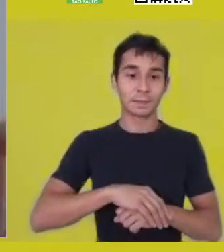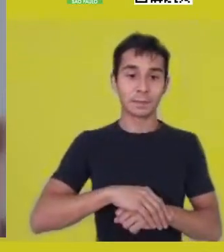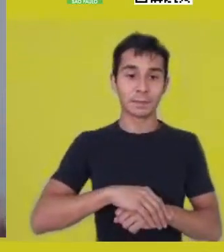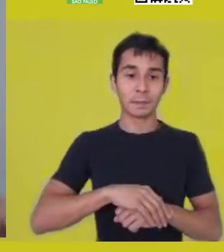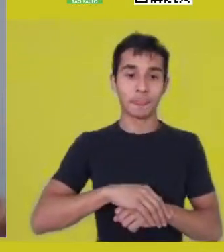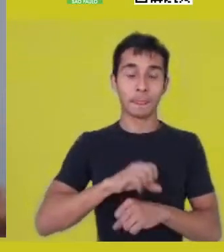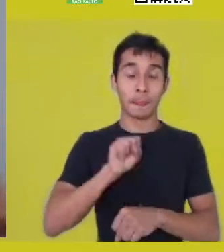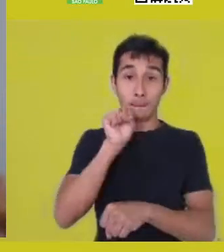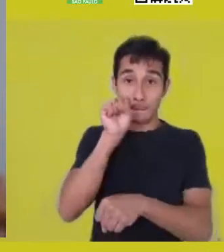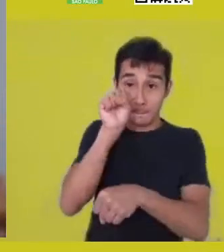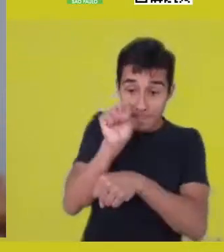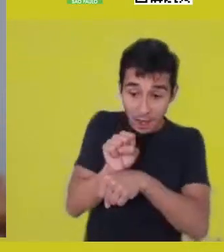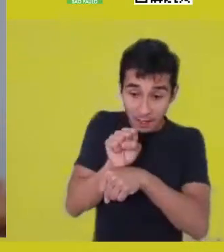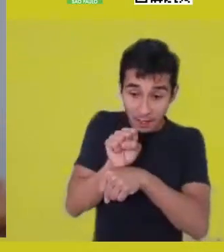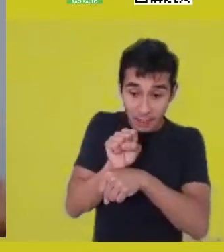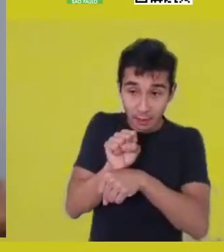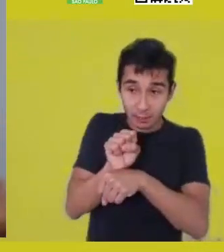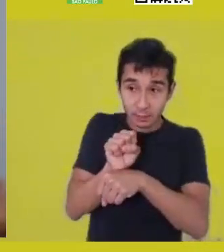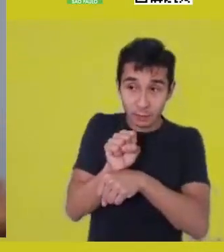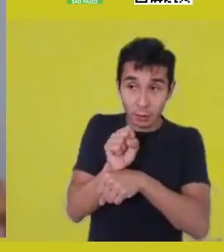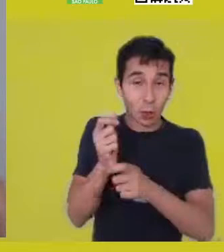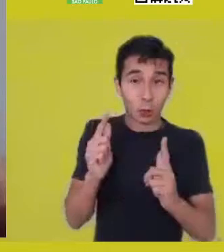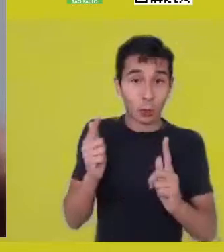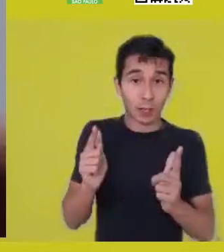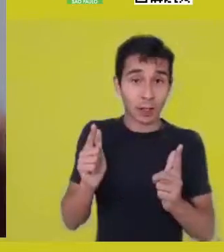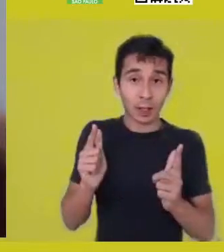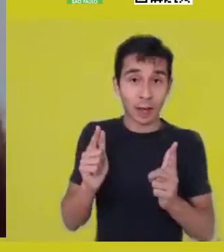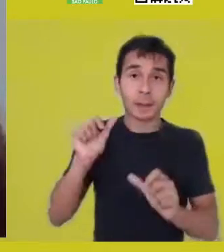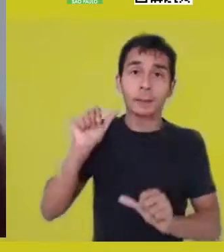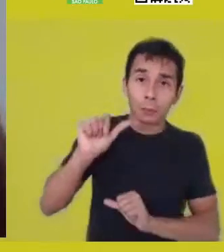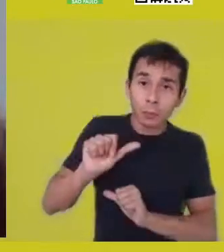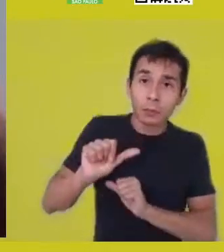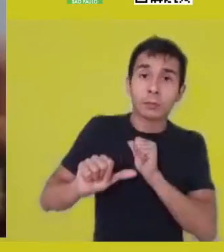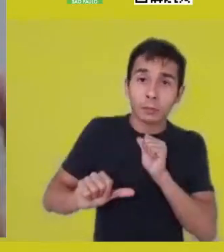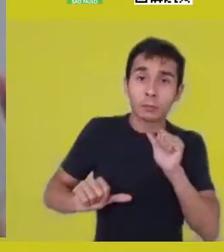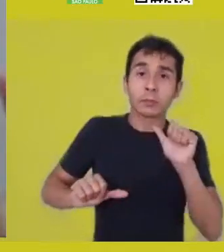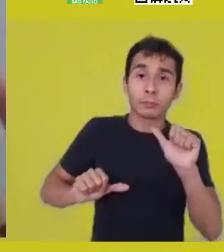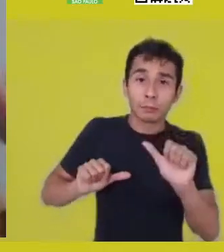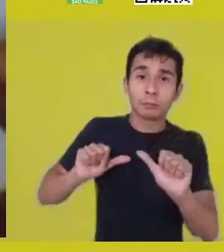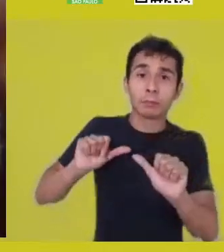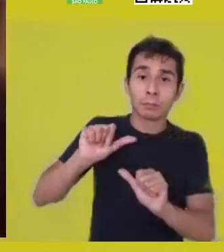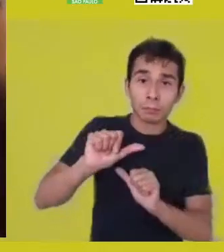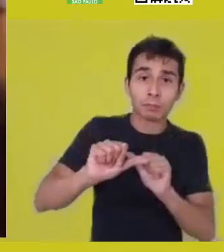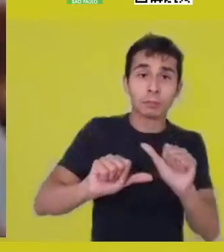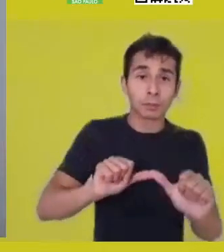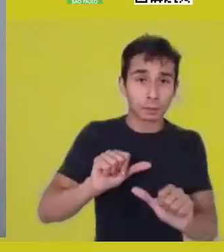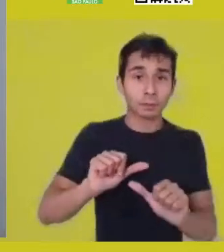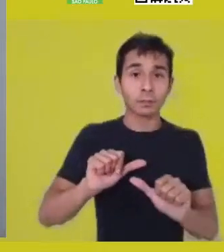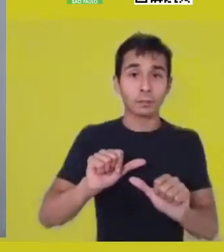in the sense of having a being, substantive, a substratum...